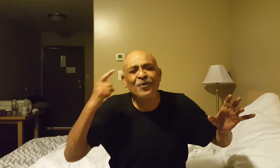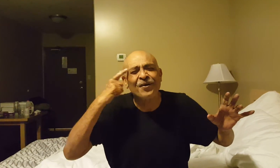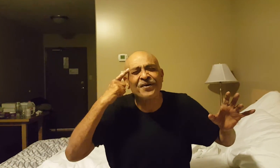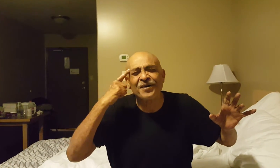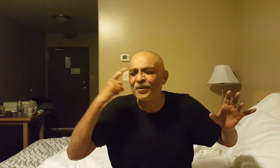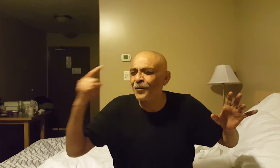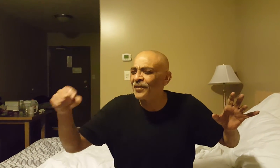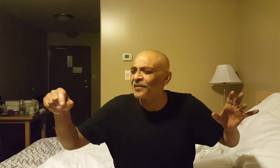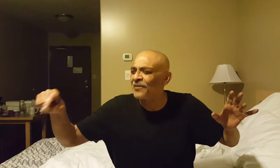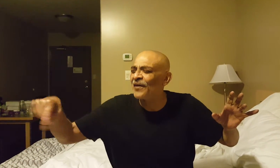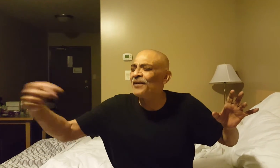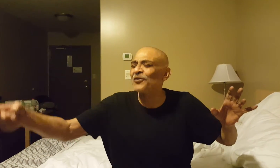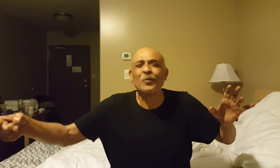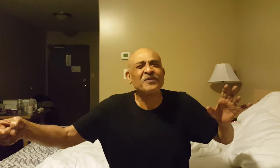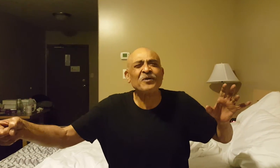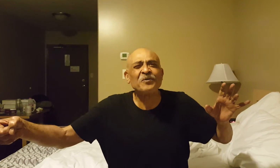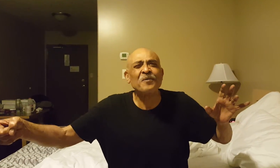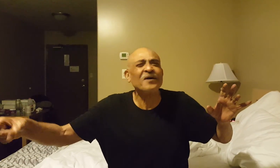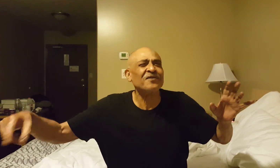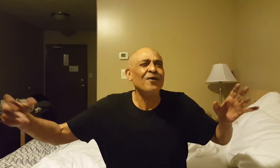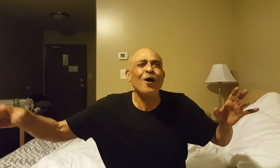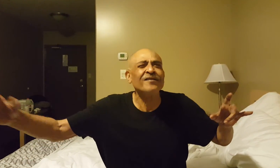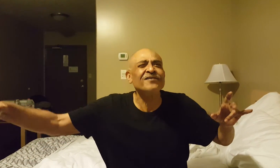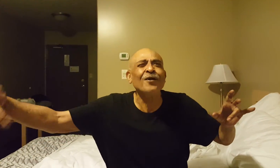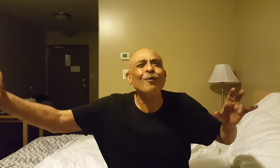bother about whether that fell into the waste paper basket or not, it just...